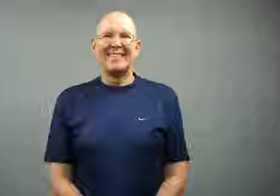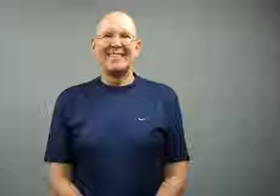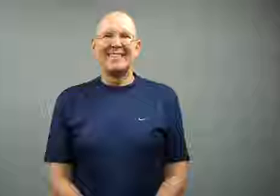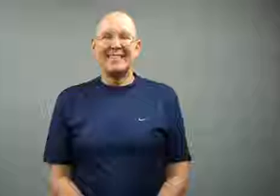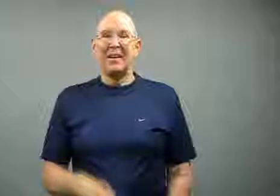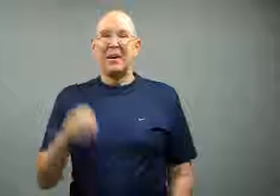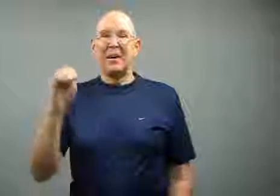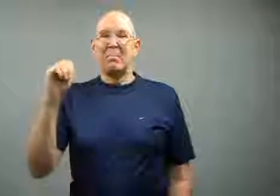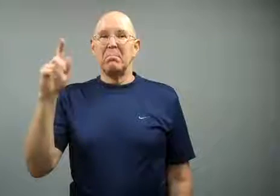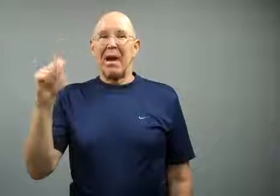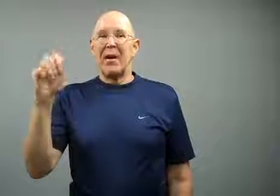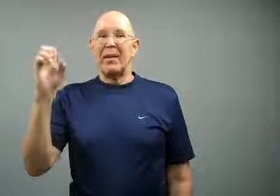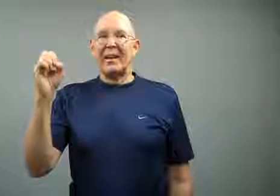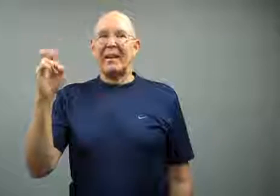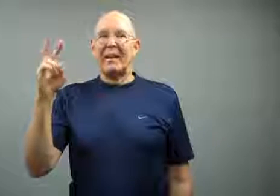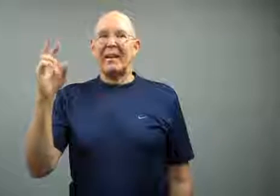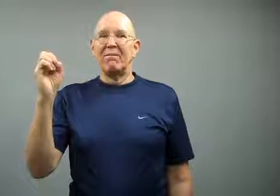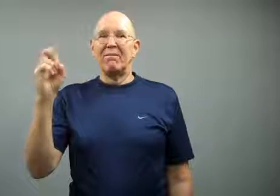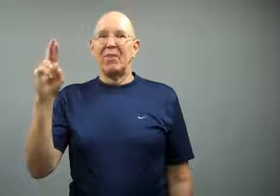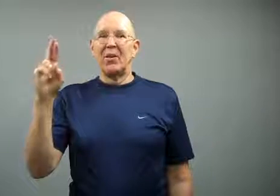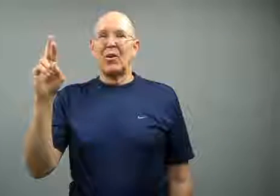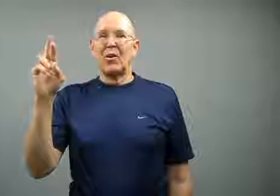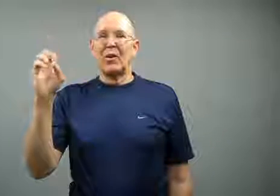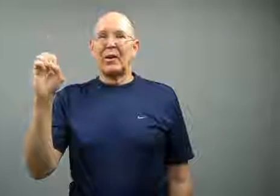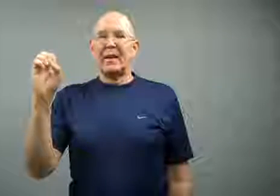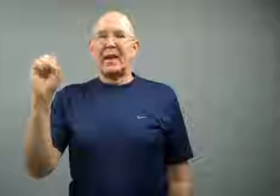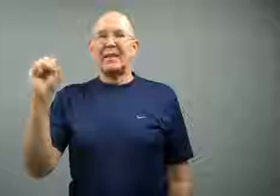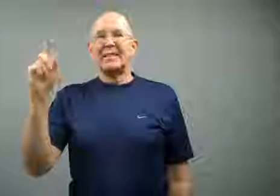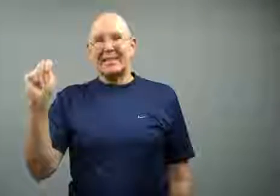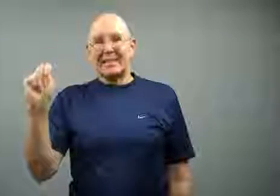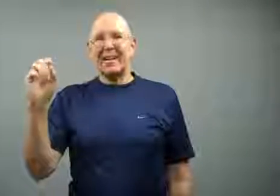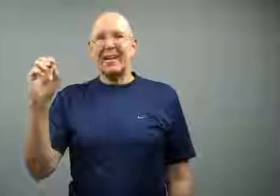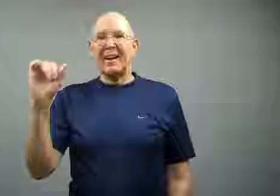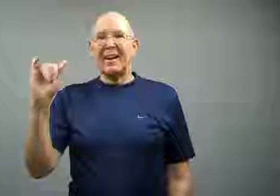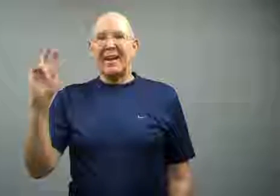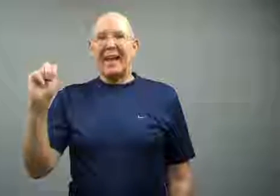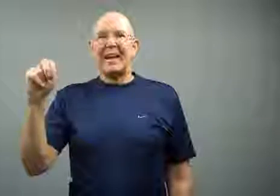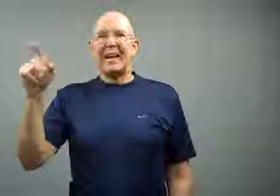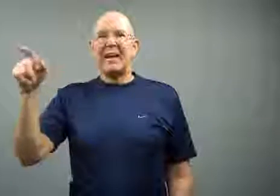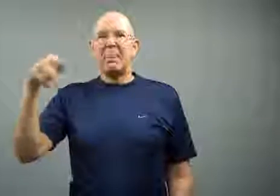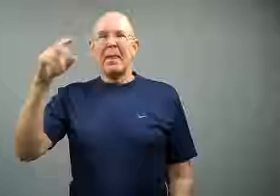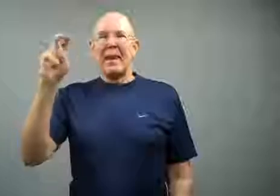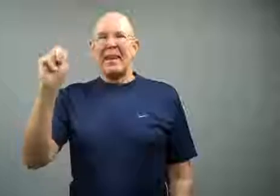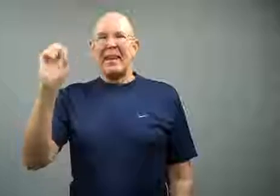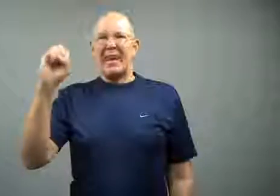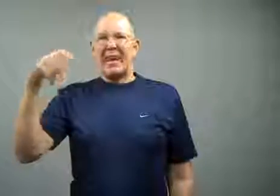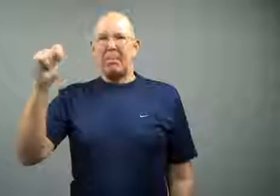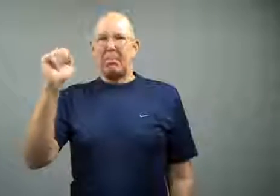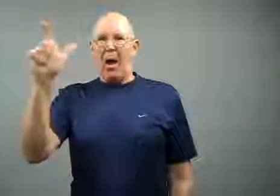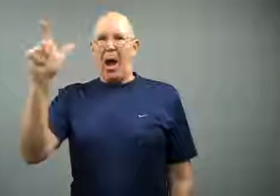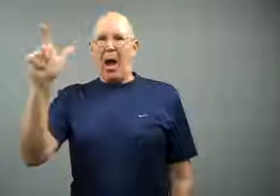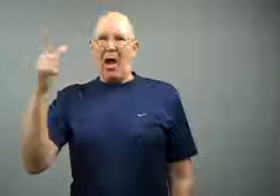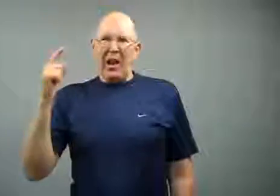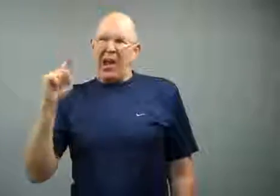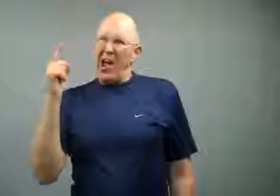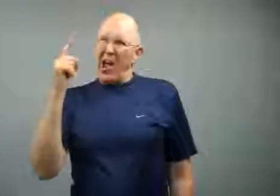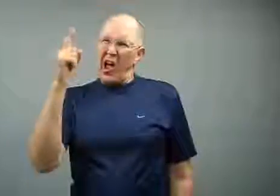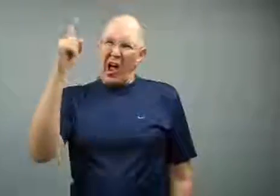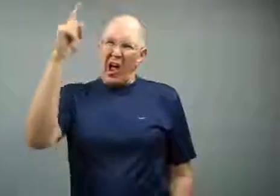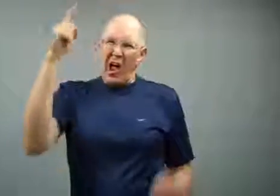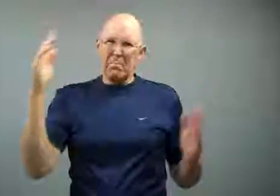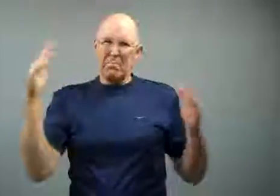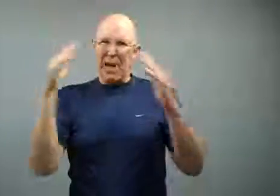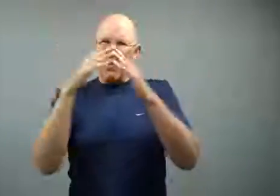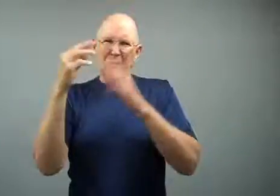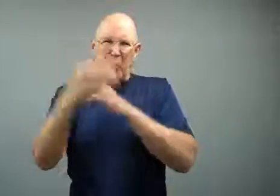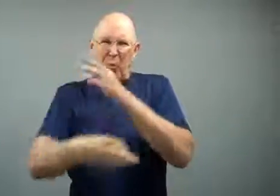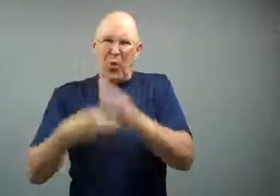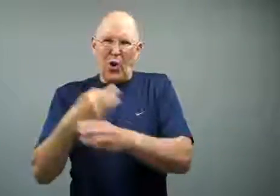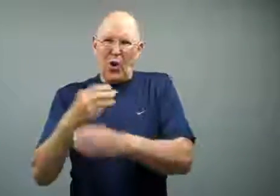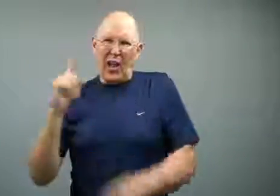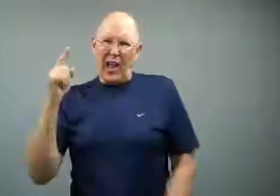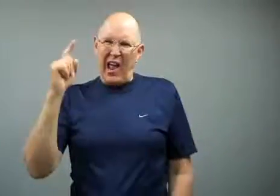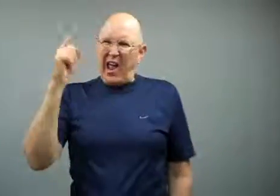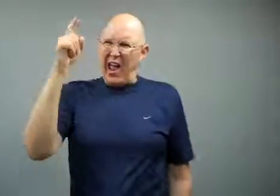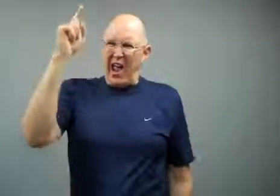Mt Everest in Nepal is the tallest mountain in the world.